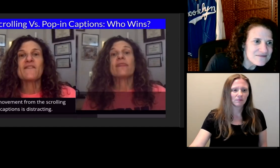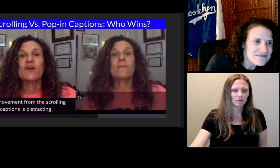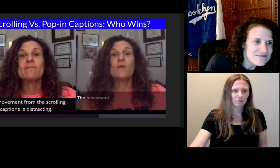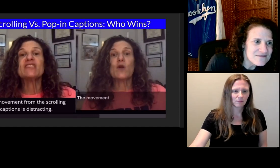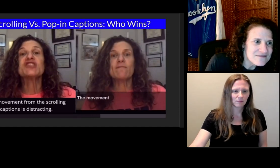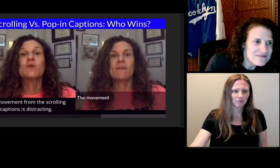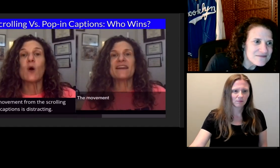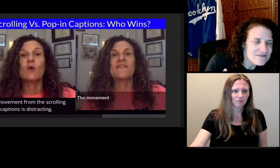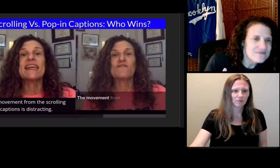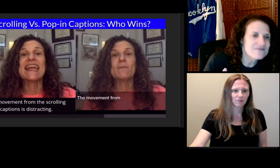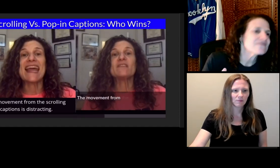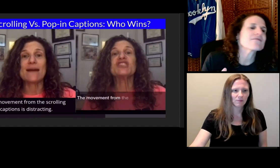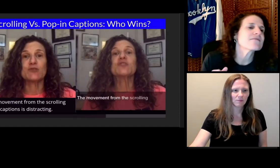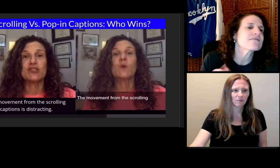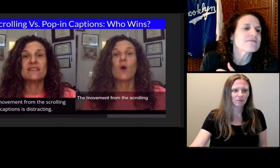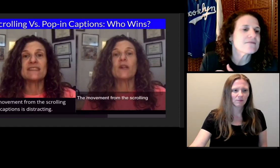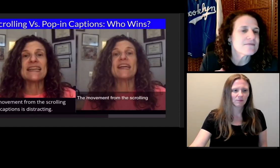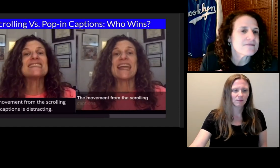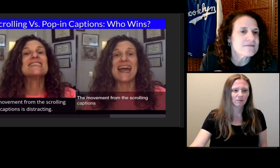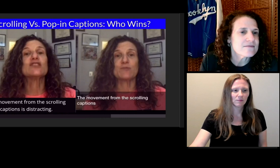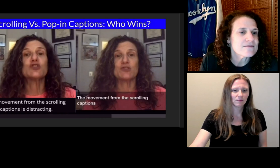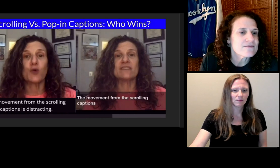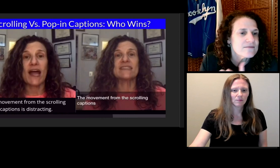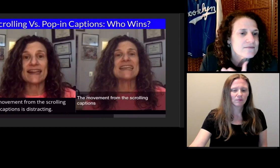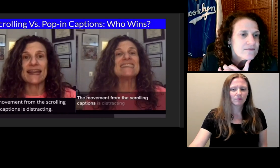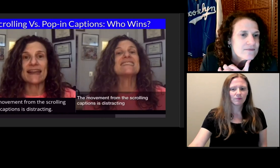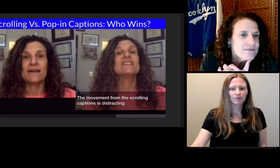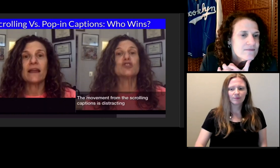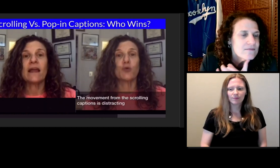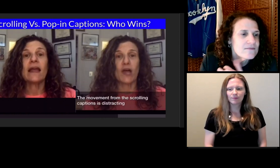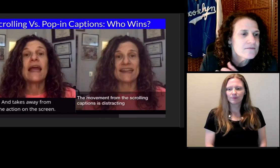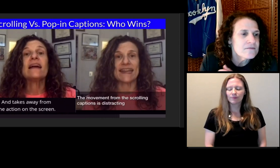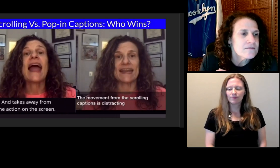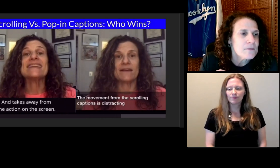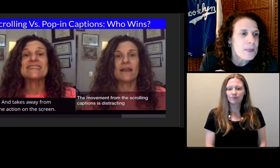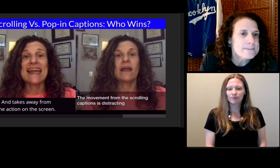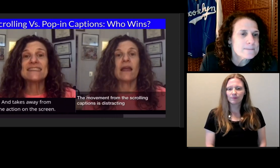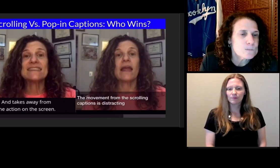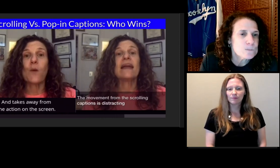The movement from the scrolling captions is distracting.